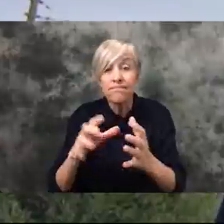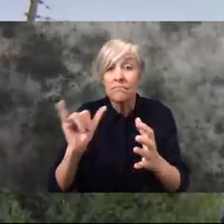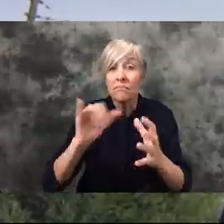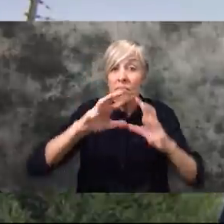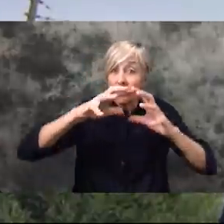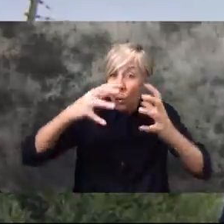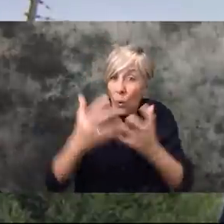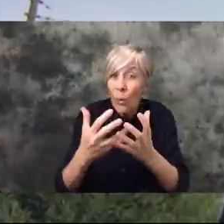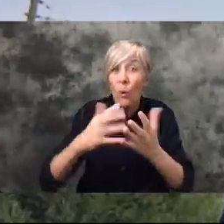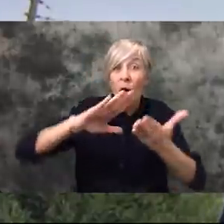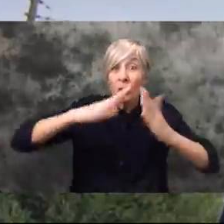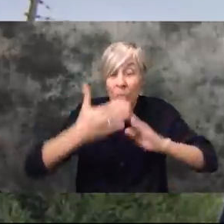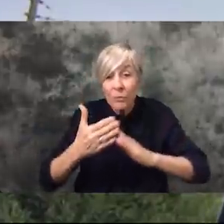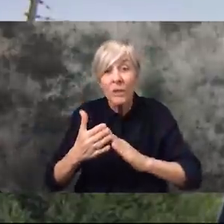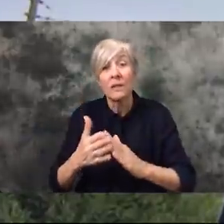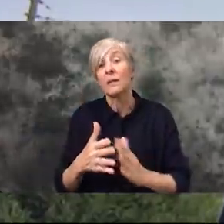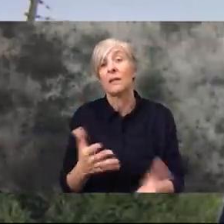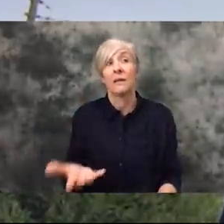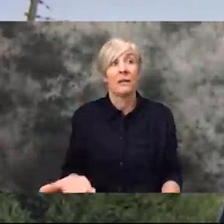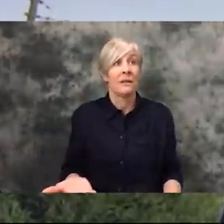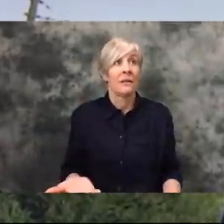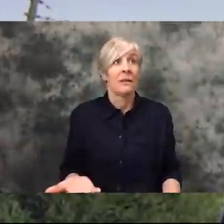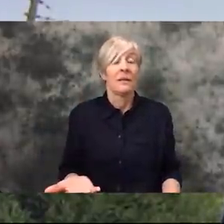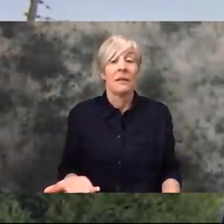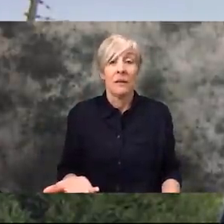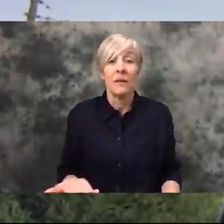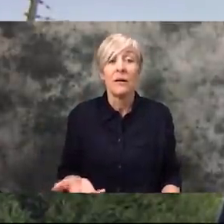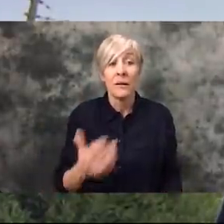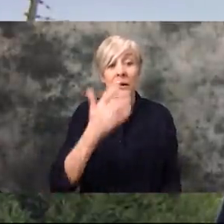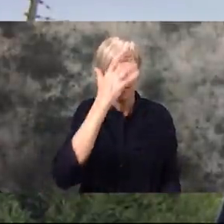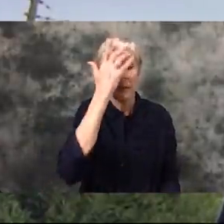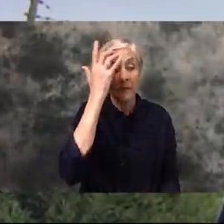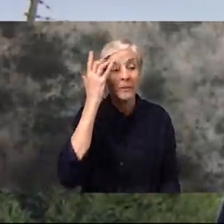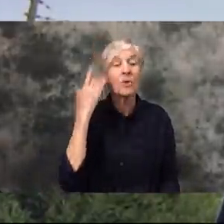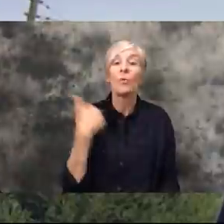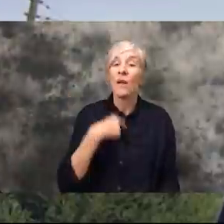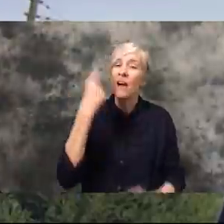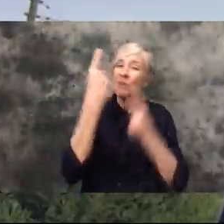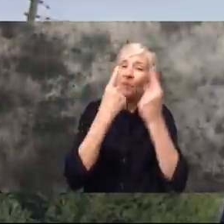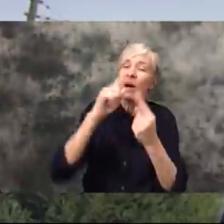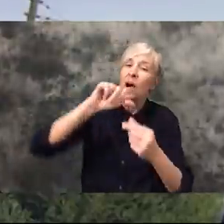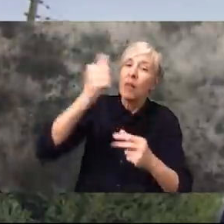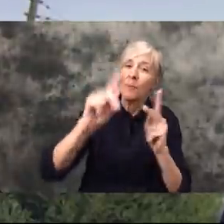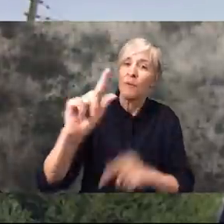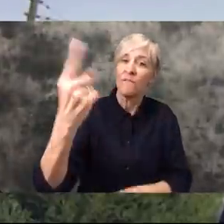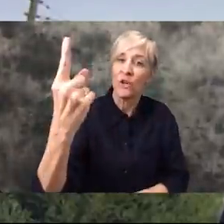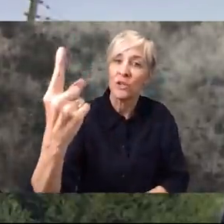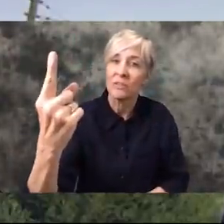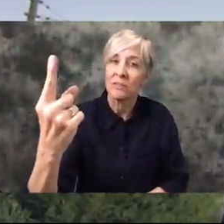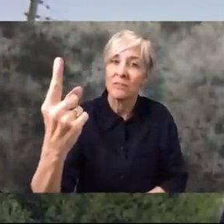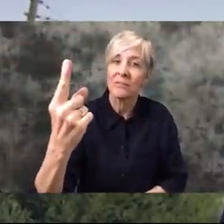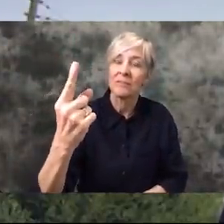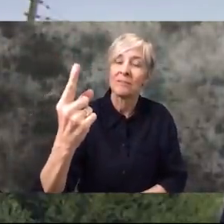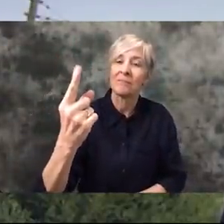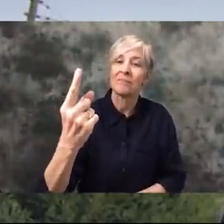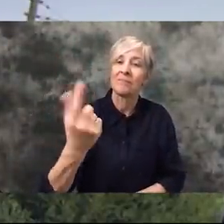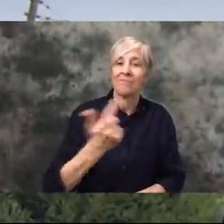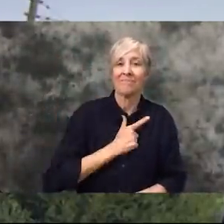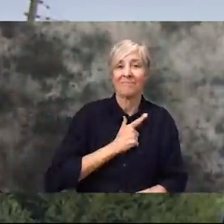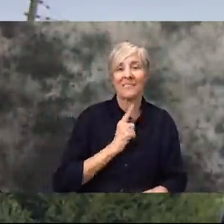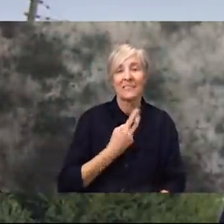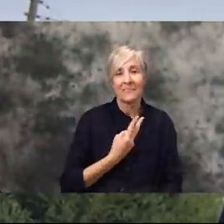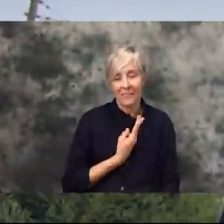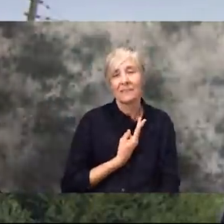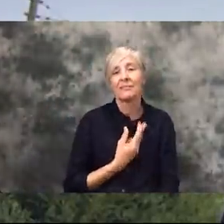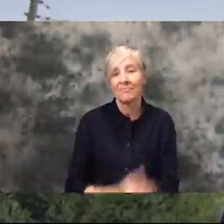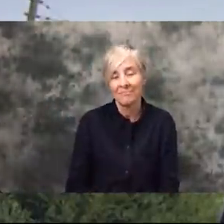as a Global Community, we have to think of other people first before ourselves.